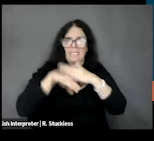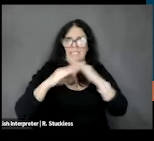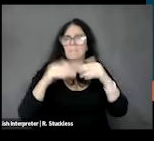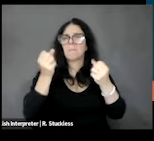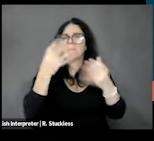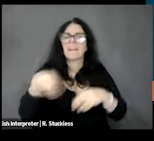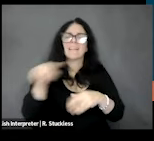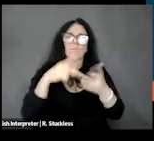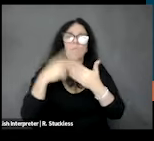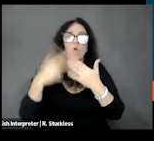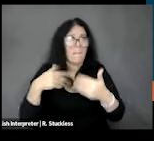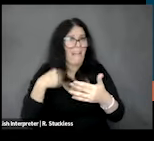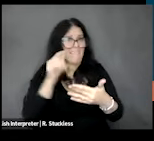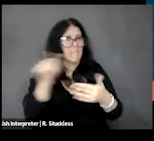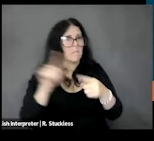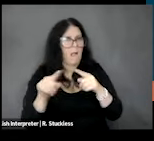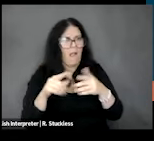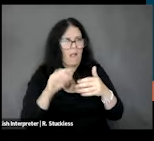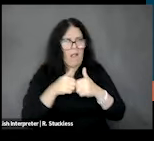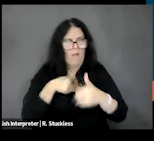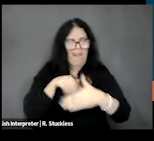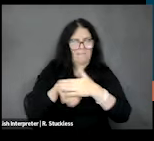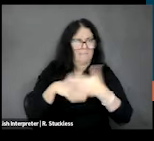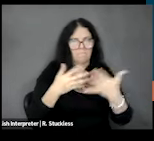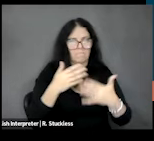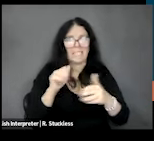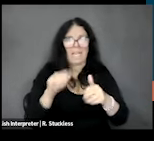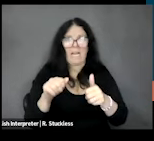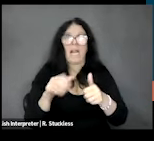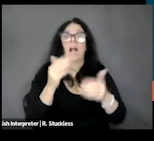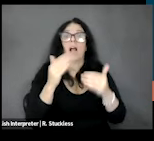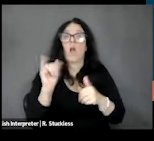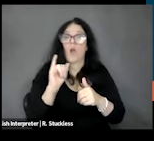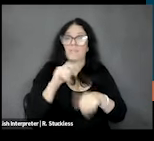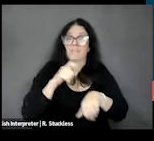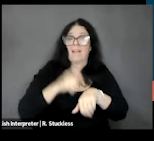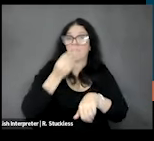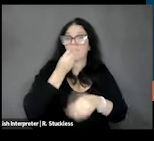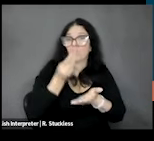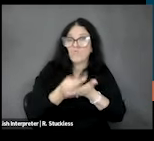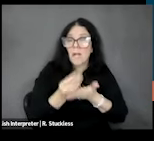mentioned earlier and can have um challenges with shopping for food or safely preparing